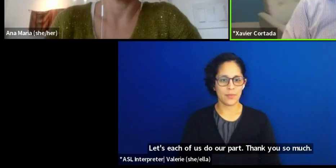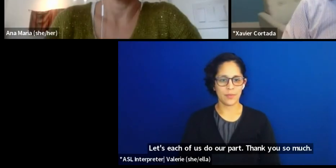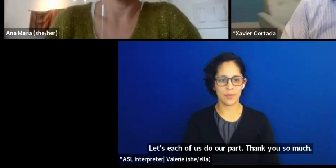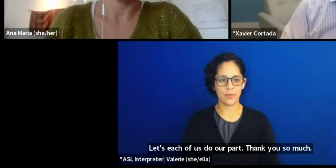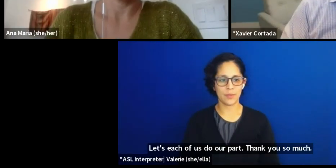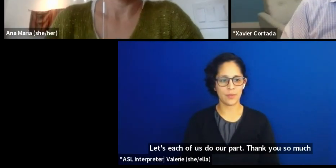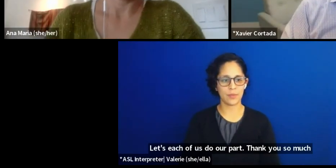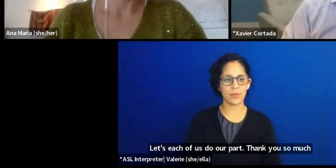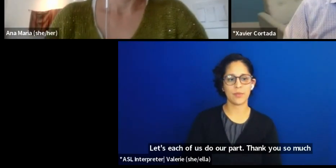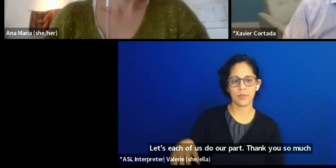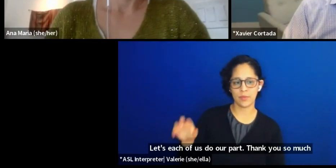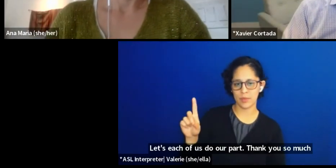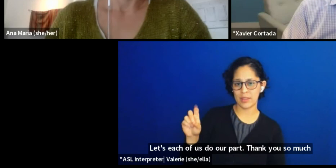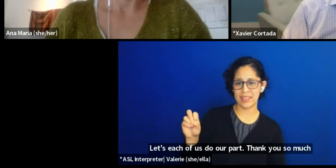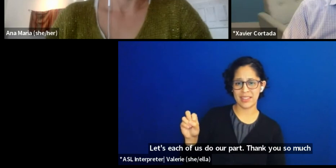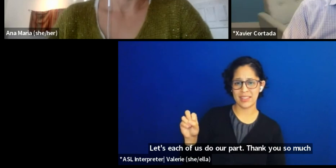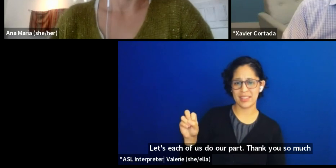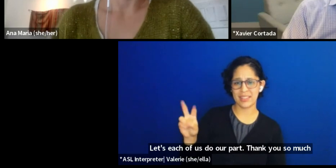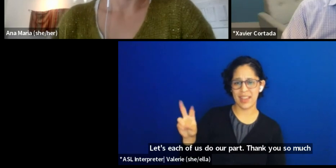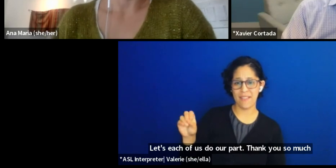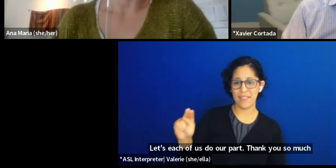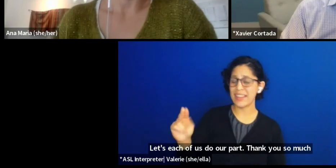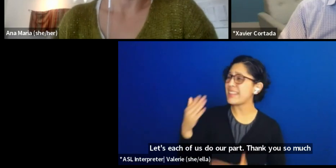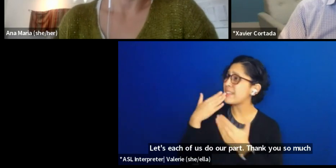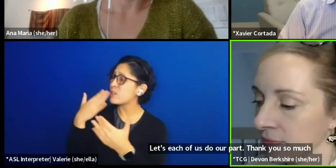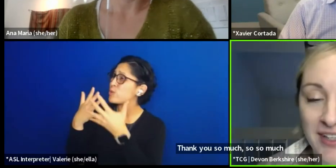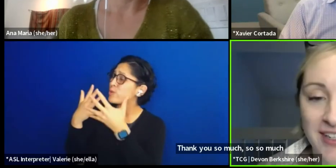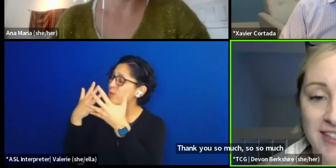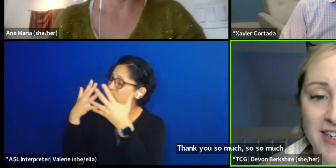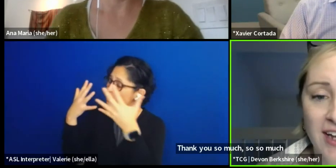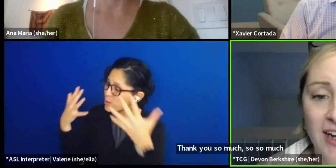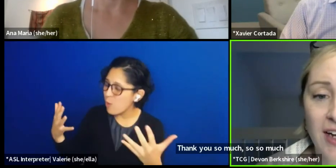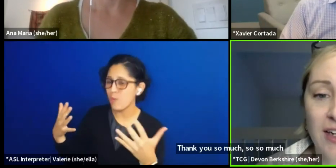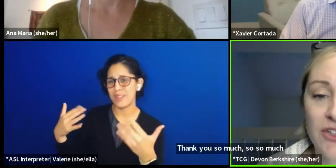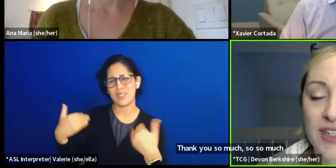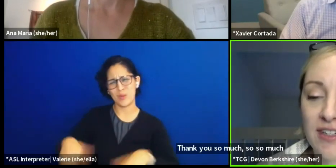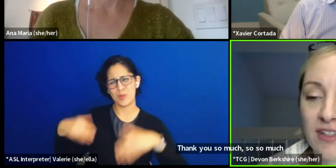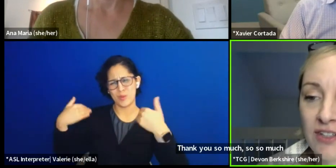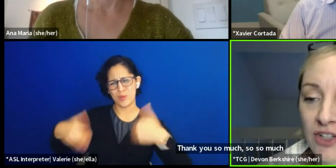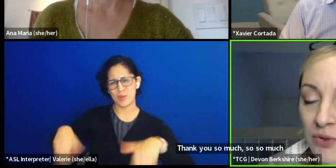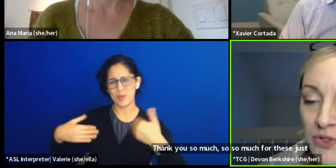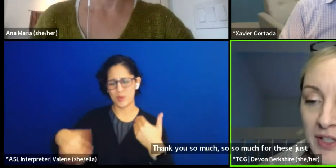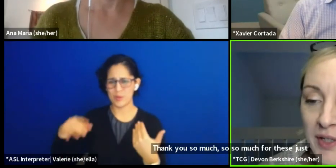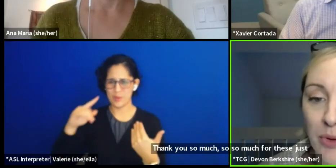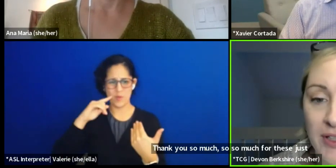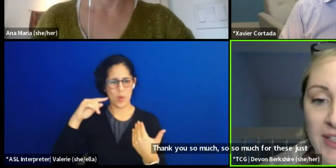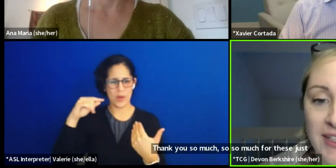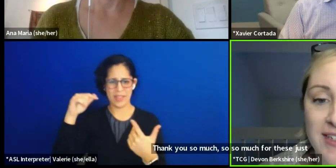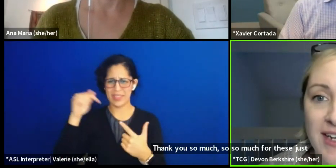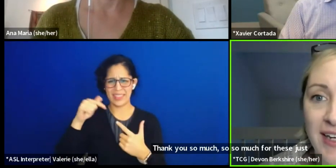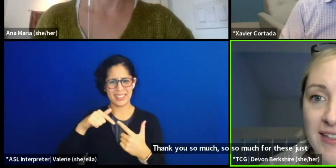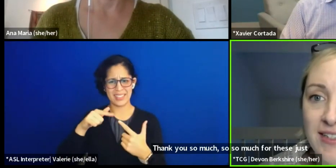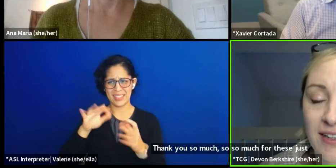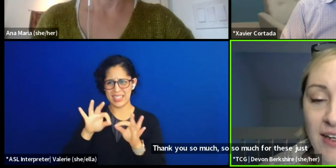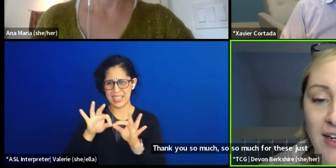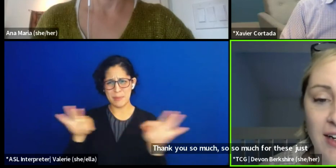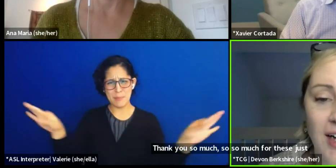Thank you so much, so much for these just hugely important insights.